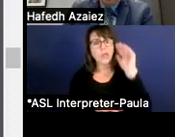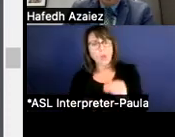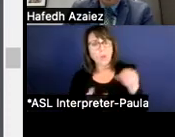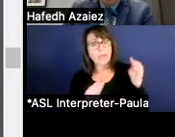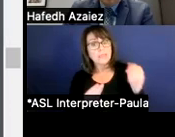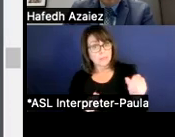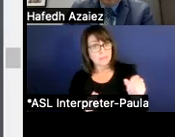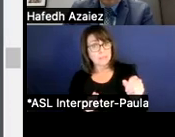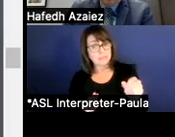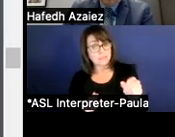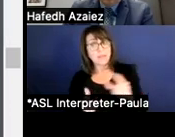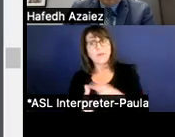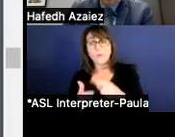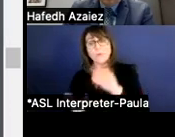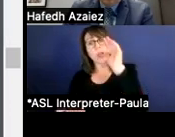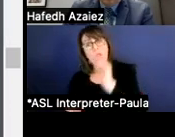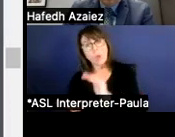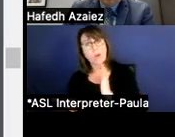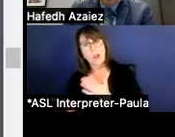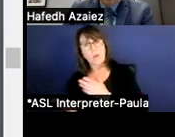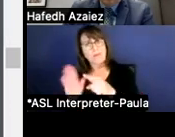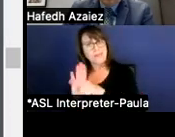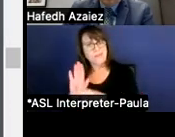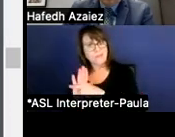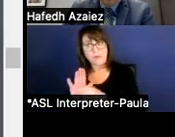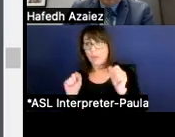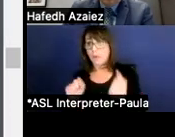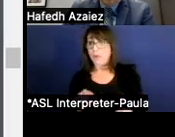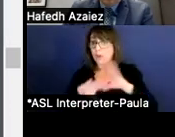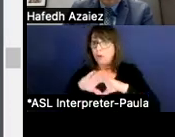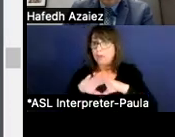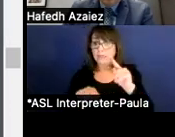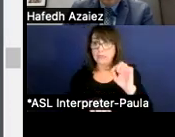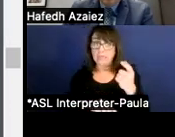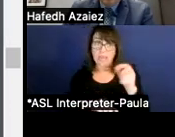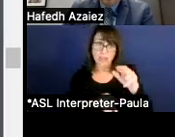which will lower the amount of your deficit. We could increase the tax rate. As I said before,